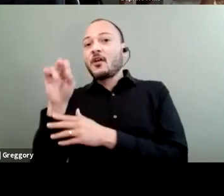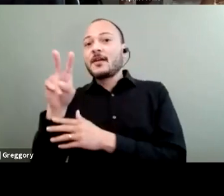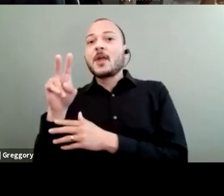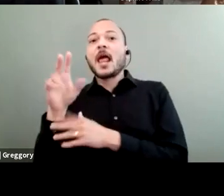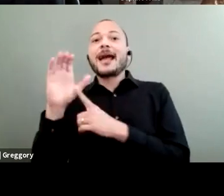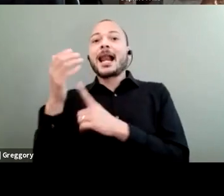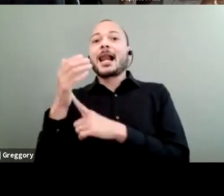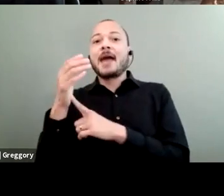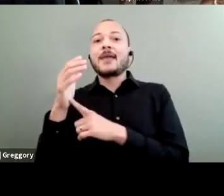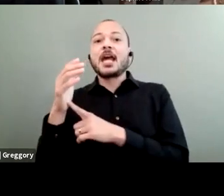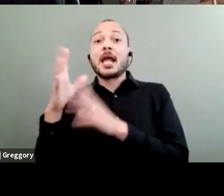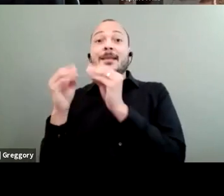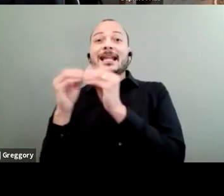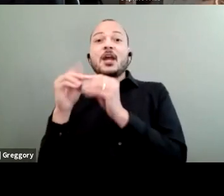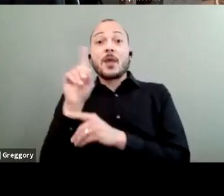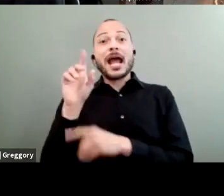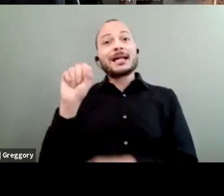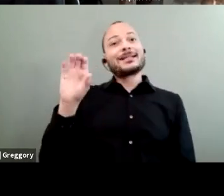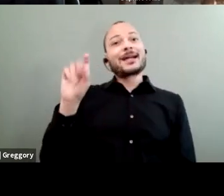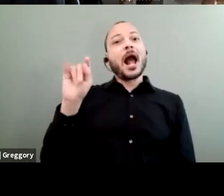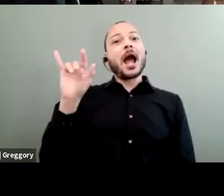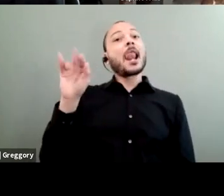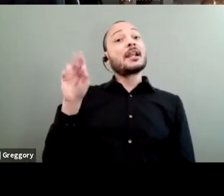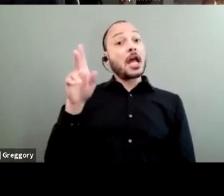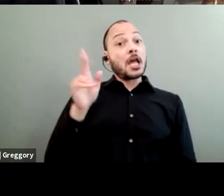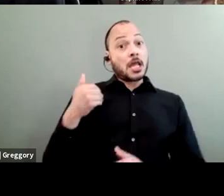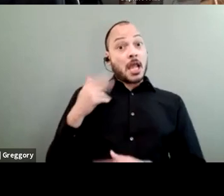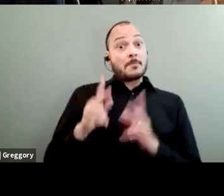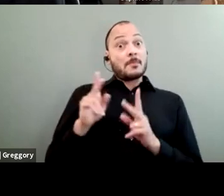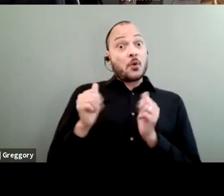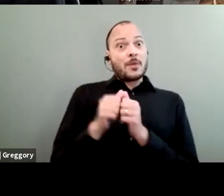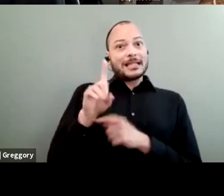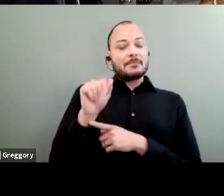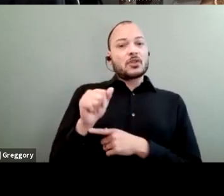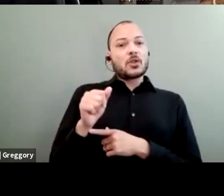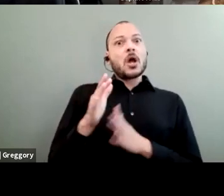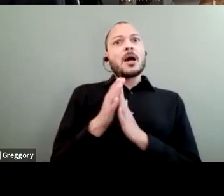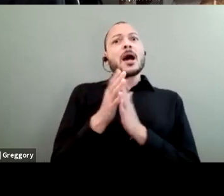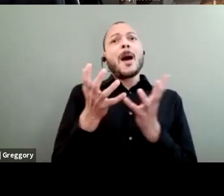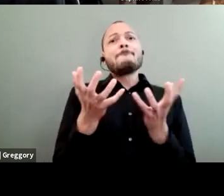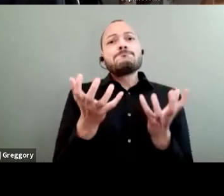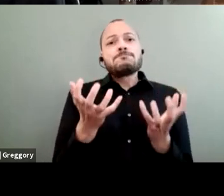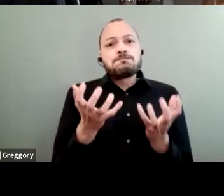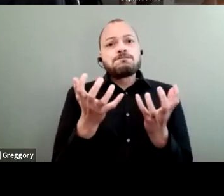young people with disabilities are pleading for your ears, are pleading for your attention,